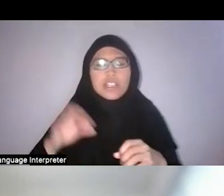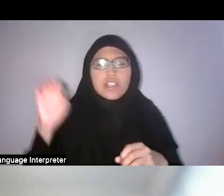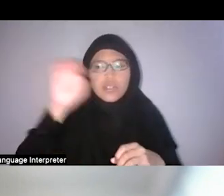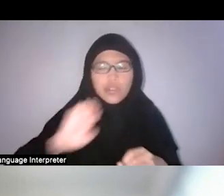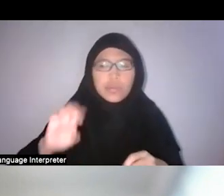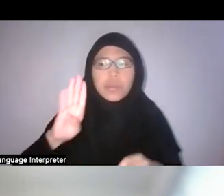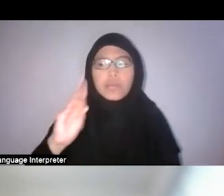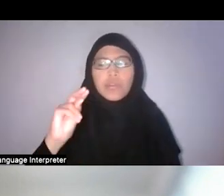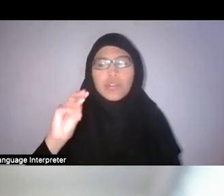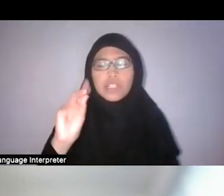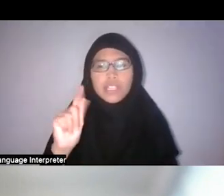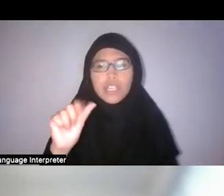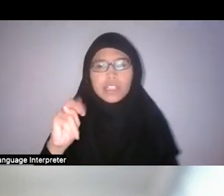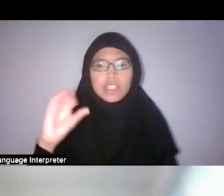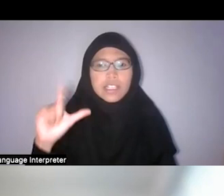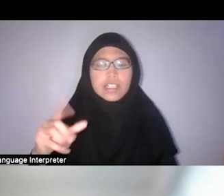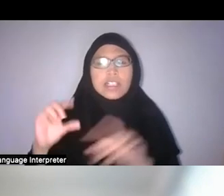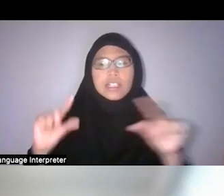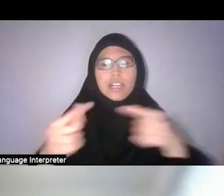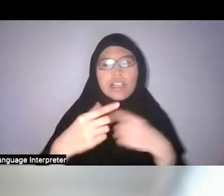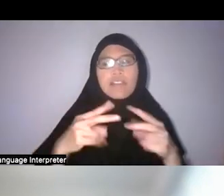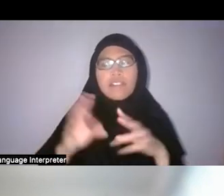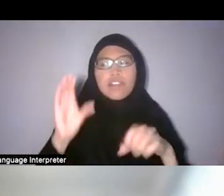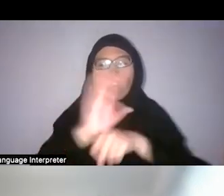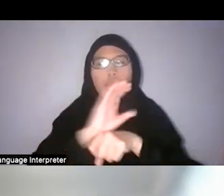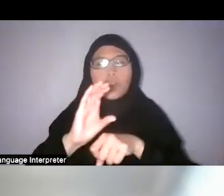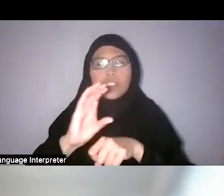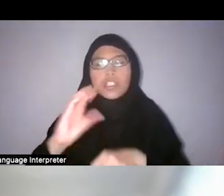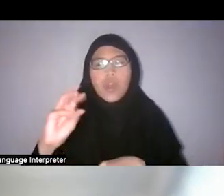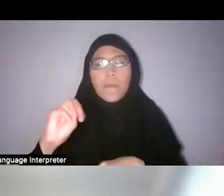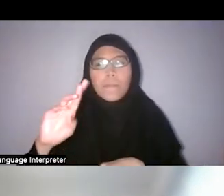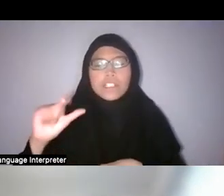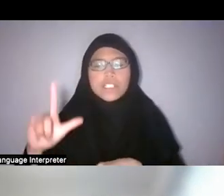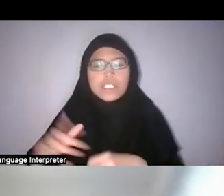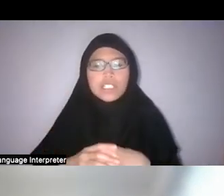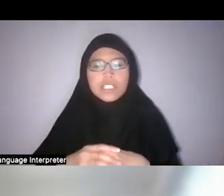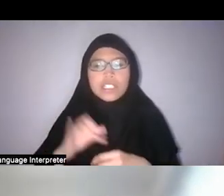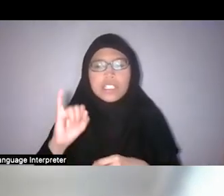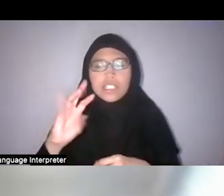that actually had very commercial impetuses or rather objectives,